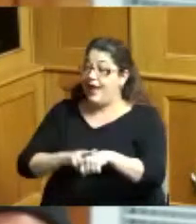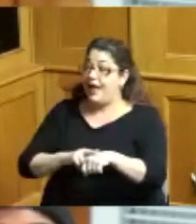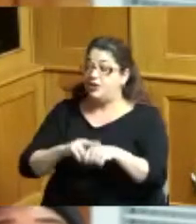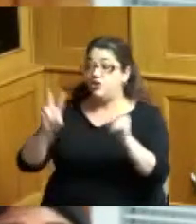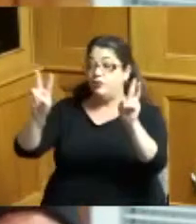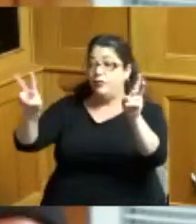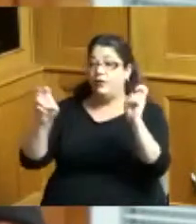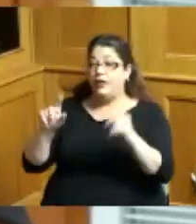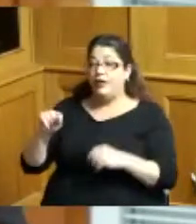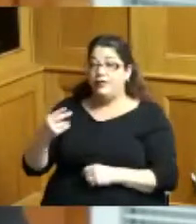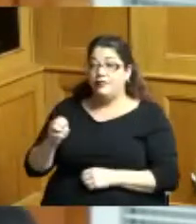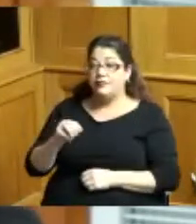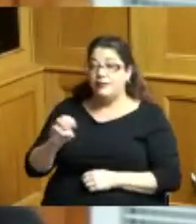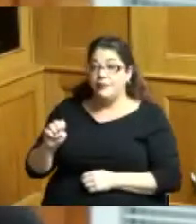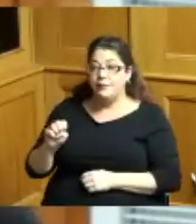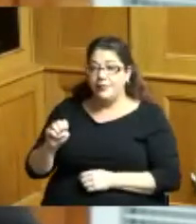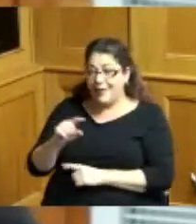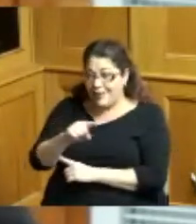is black health black wellness